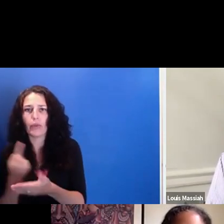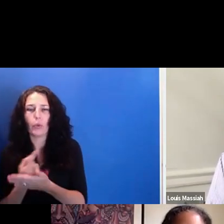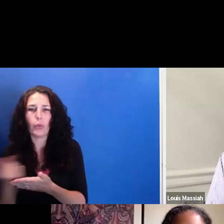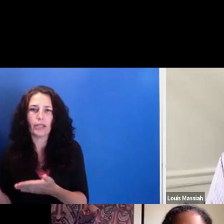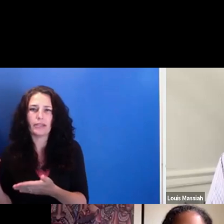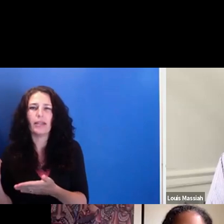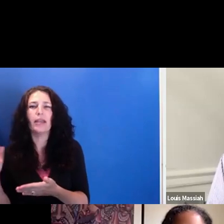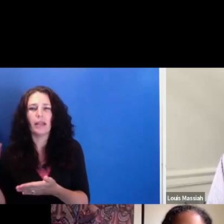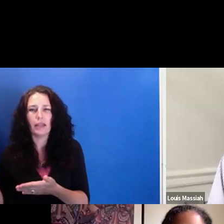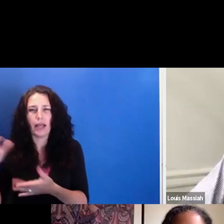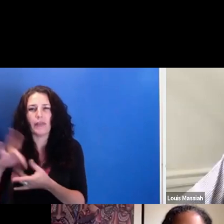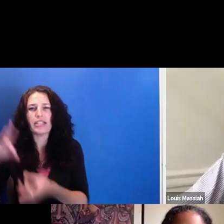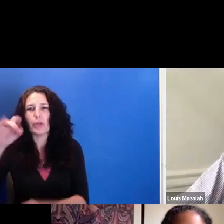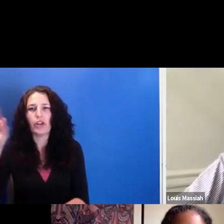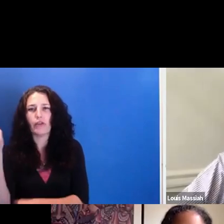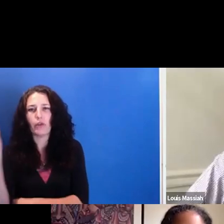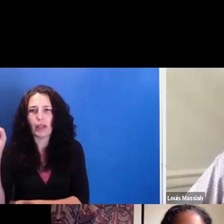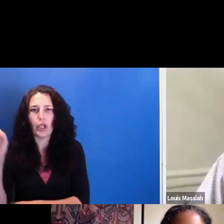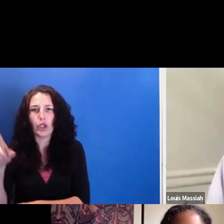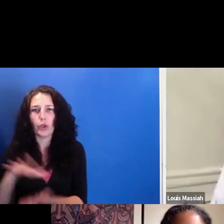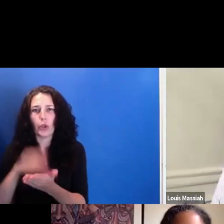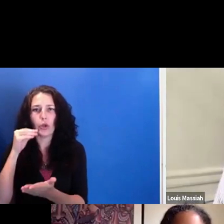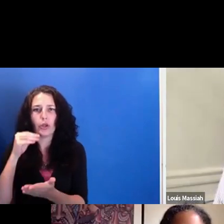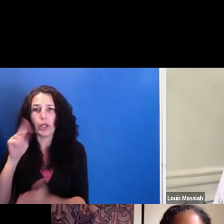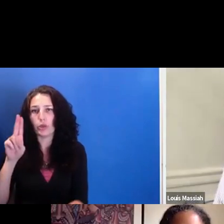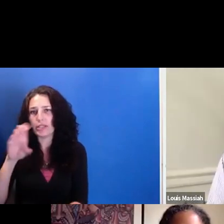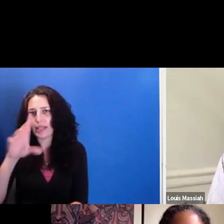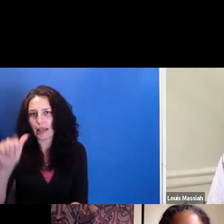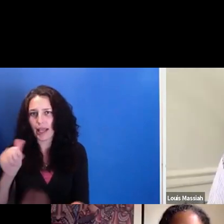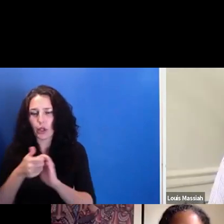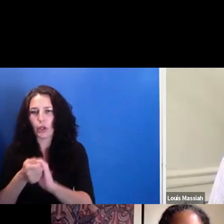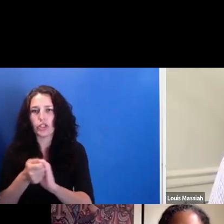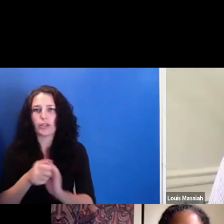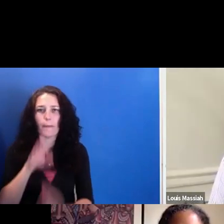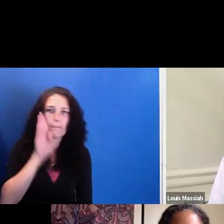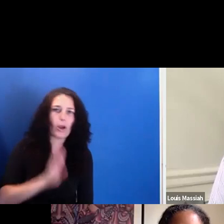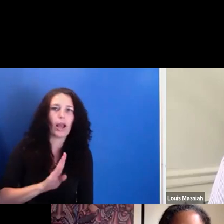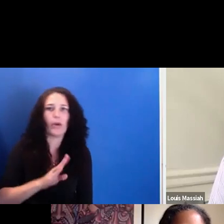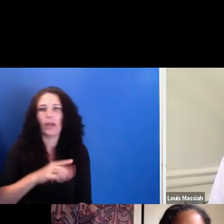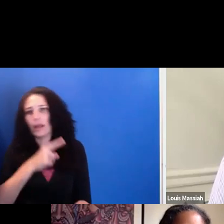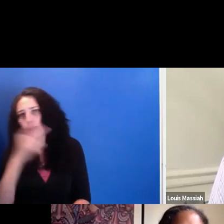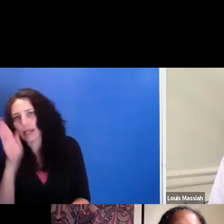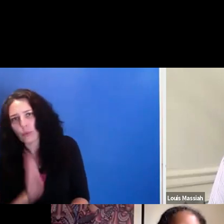Black and brown communities, Asian communities that came together to make work together and share their work together.